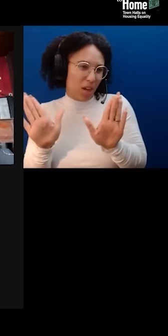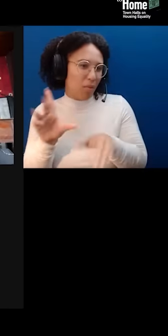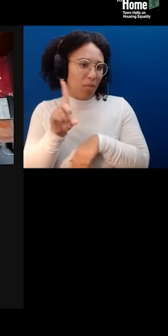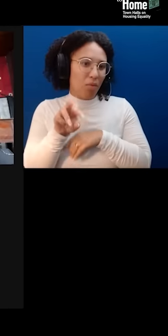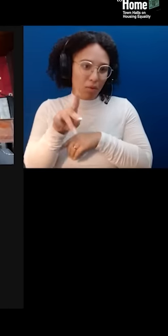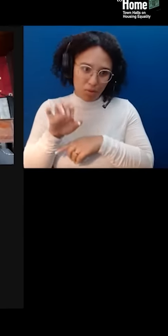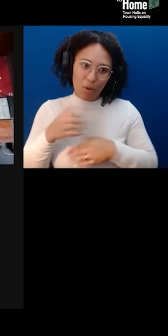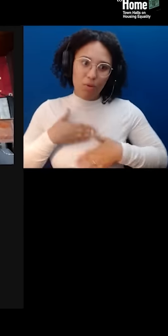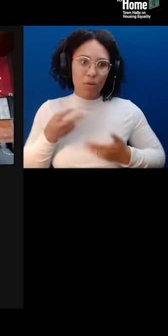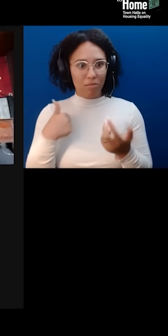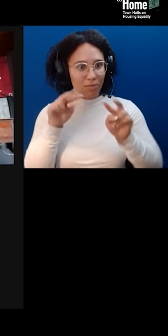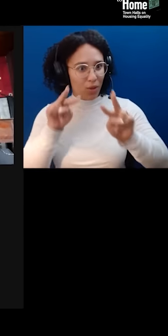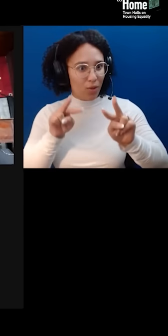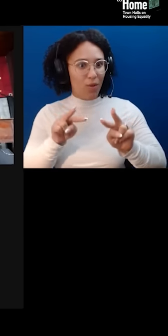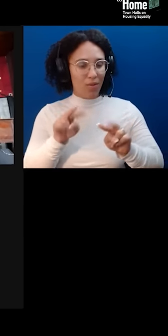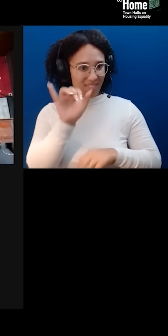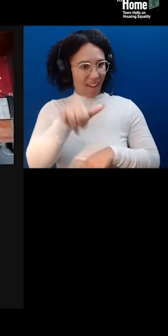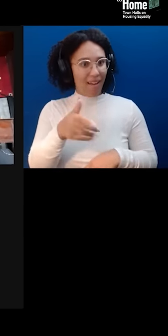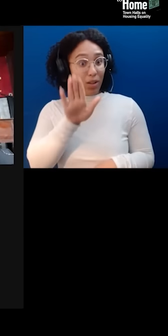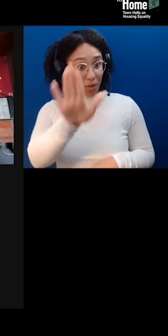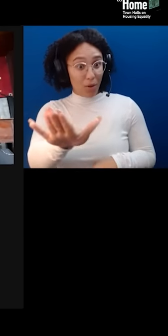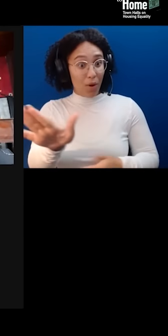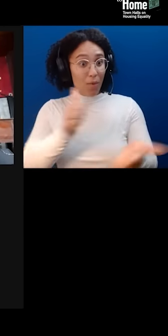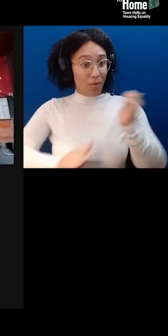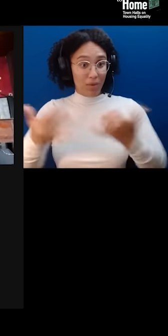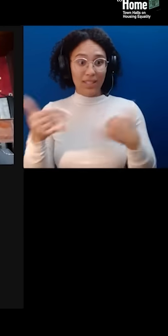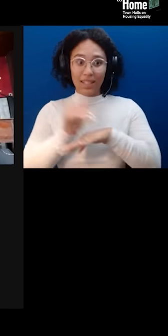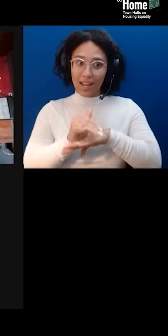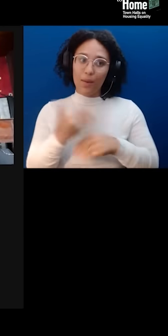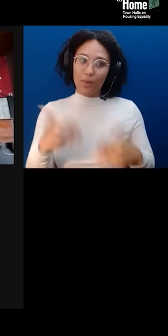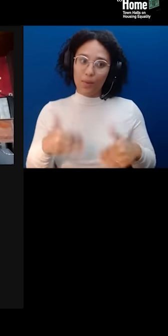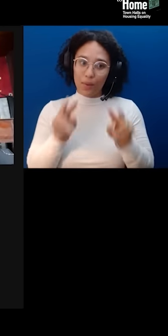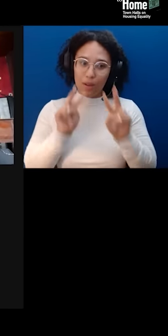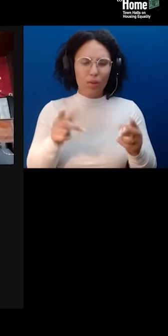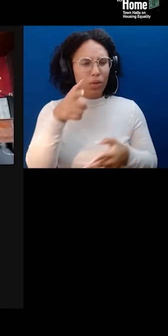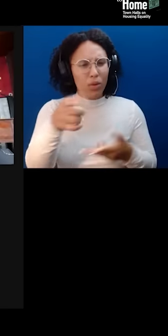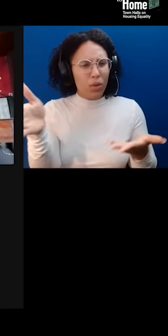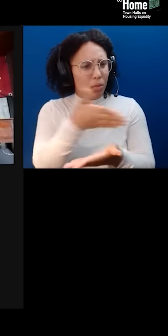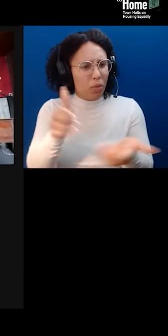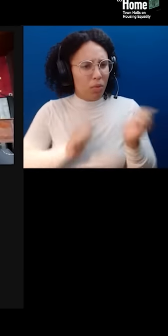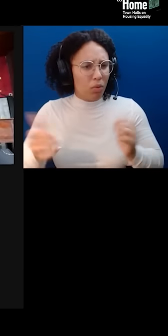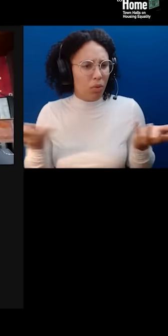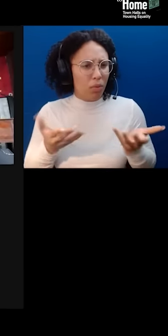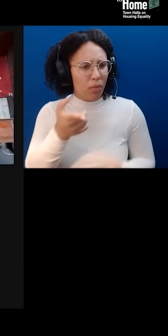and really looking forward to your performance tonight. What will you be playing for us? I've been considering the trajectory